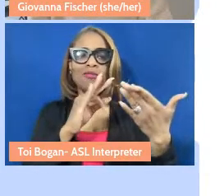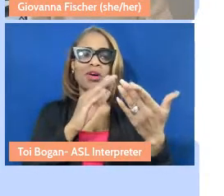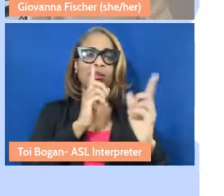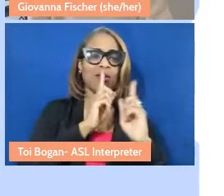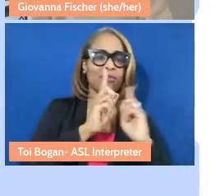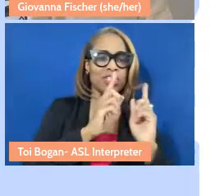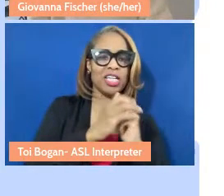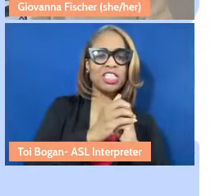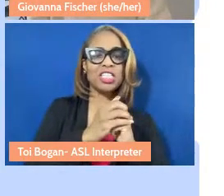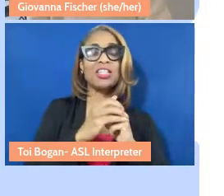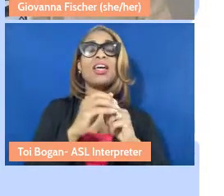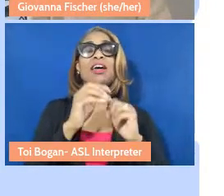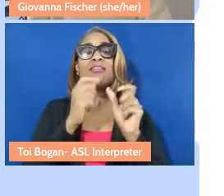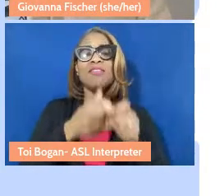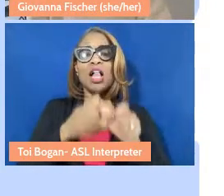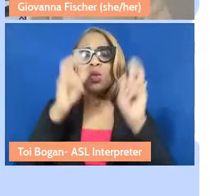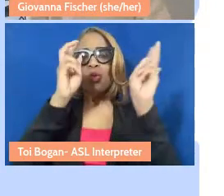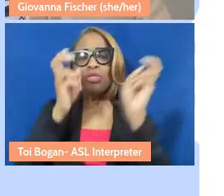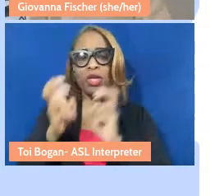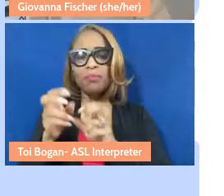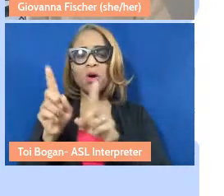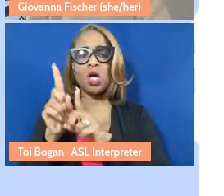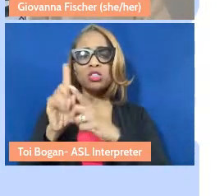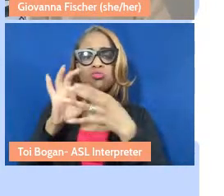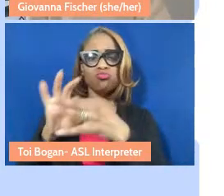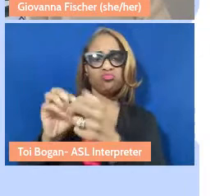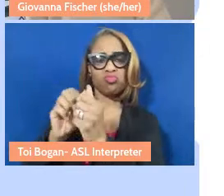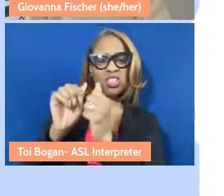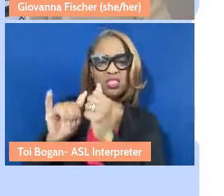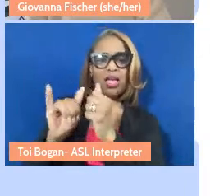in addition to connections to the learning guide, which we'll explore a little more in a second.